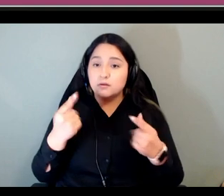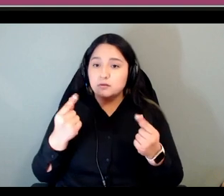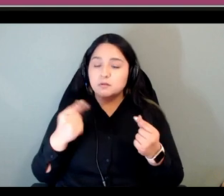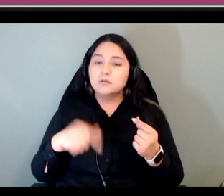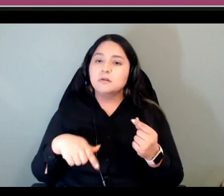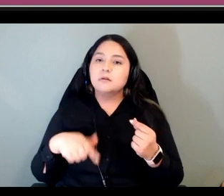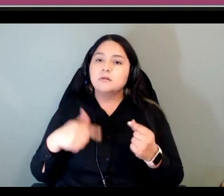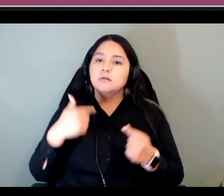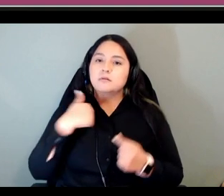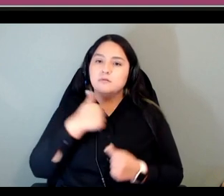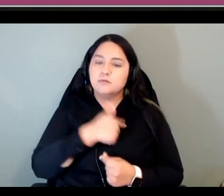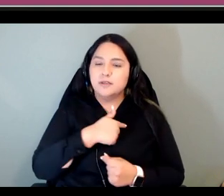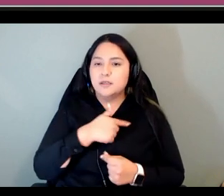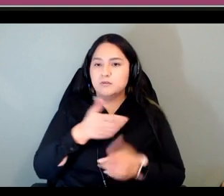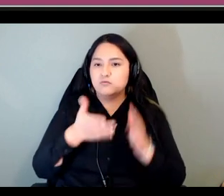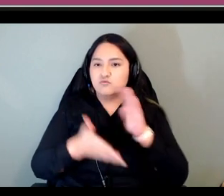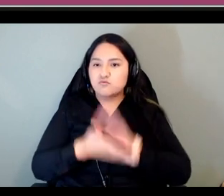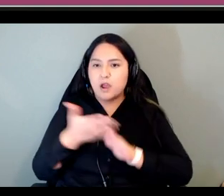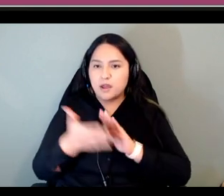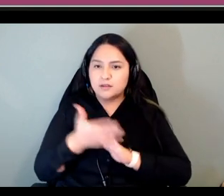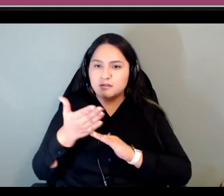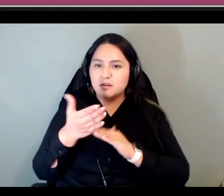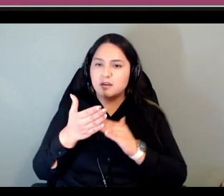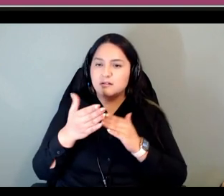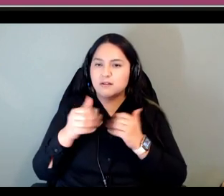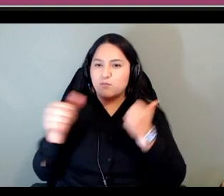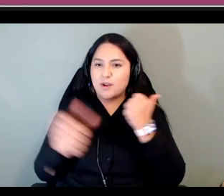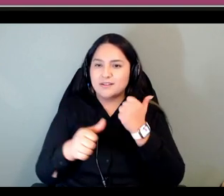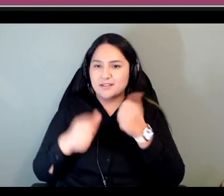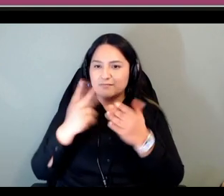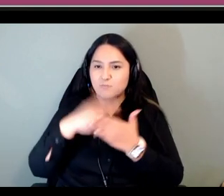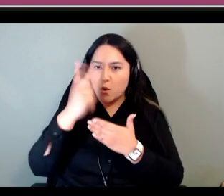master apprentice program among many other things that we do at praise to woodlands we